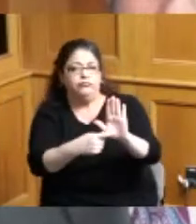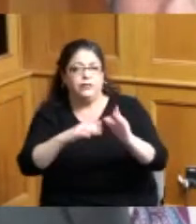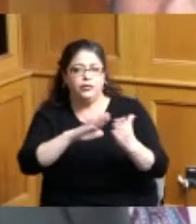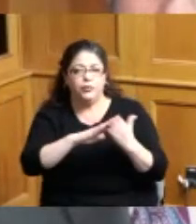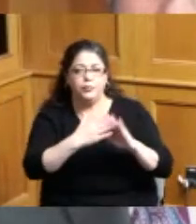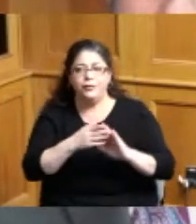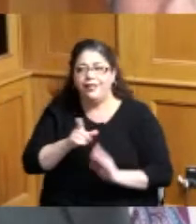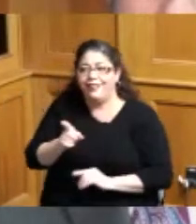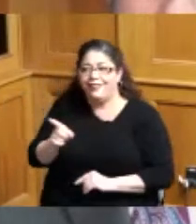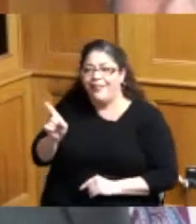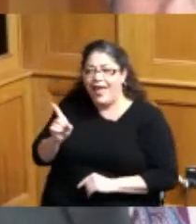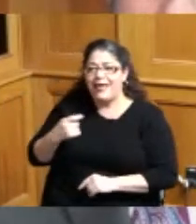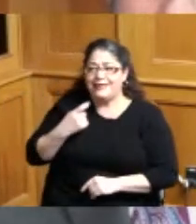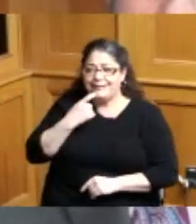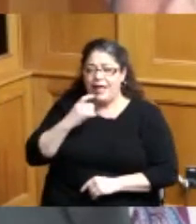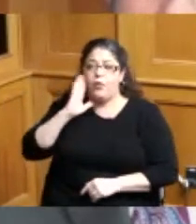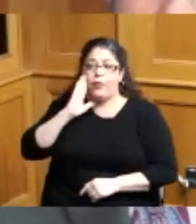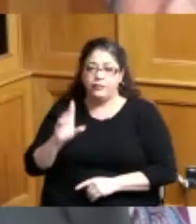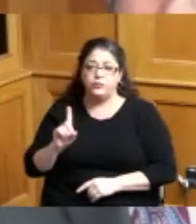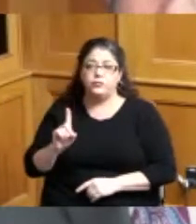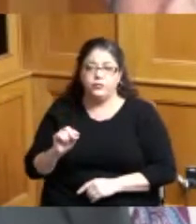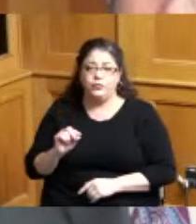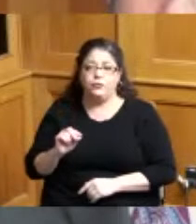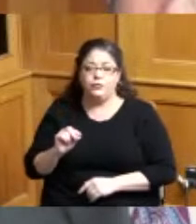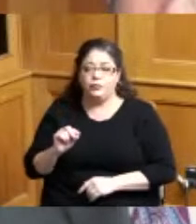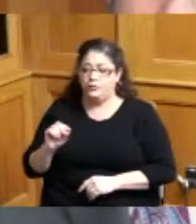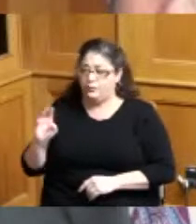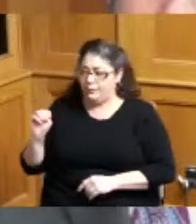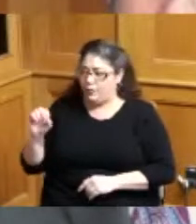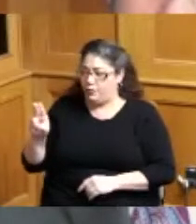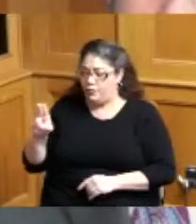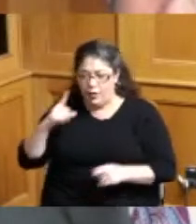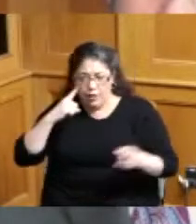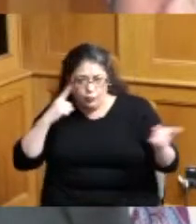going to do what they say they're going to do I think it's kind of where you're headed and so if